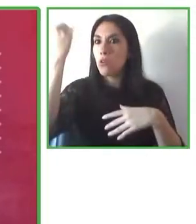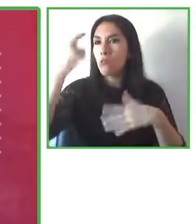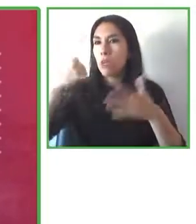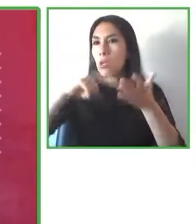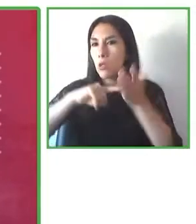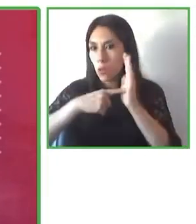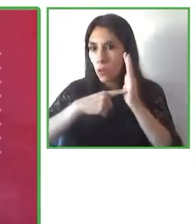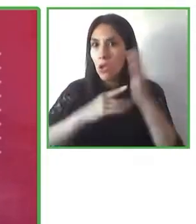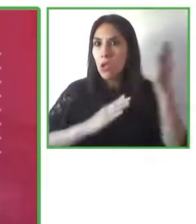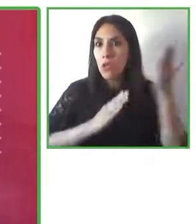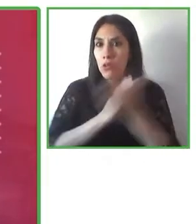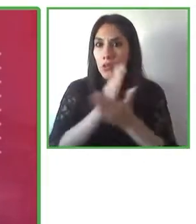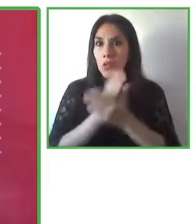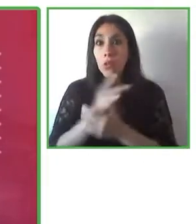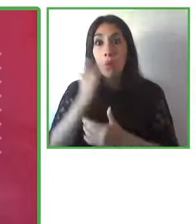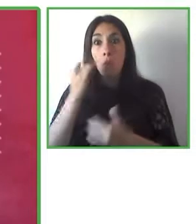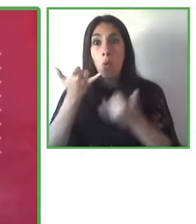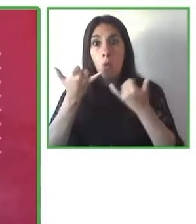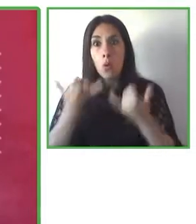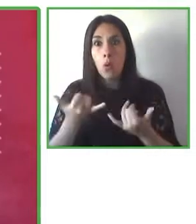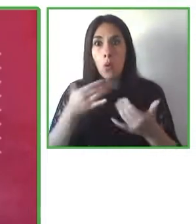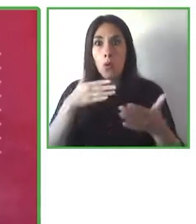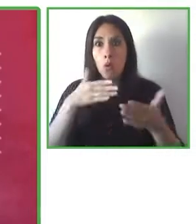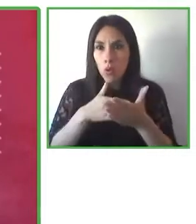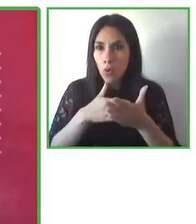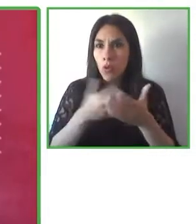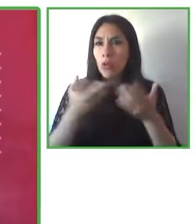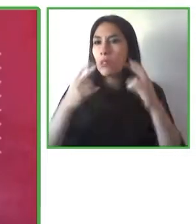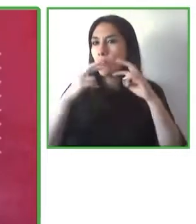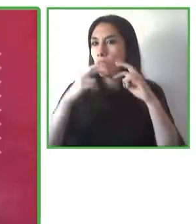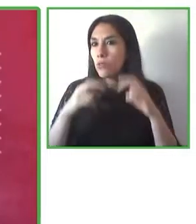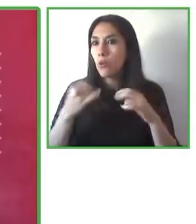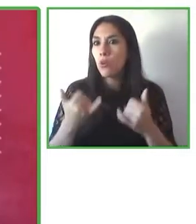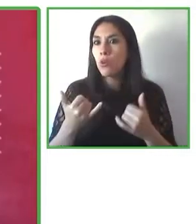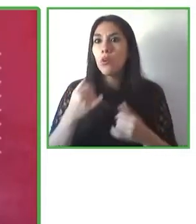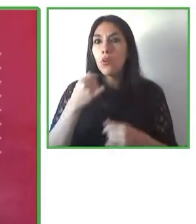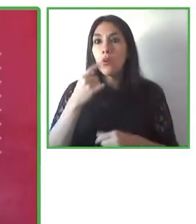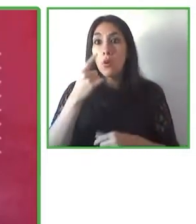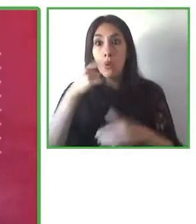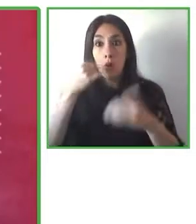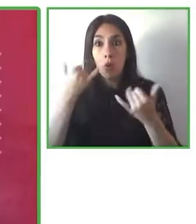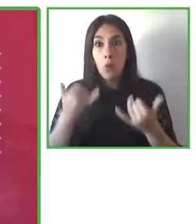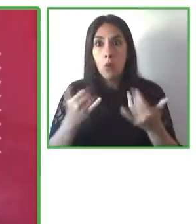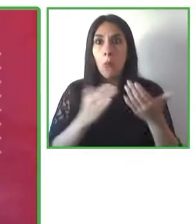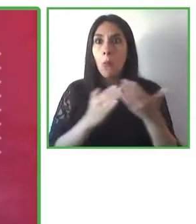like the digital gap is not only to have access but it's sometimes because we don't know about